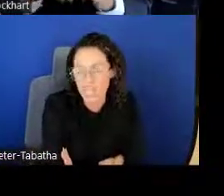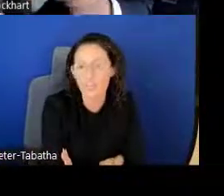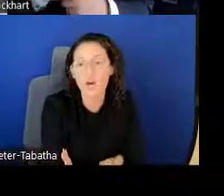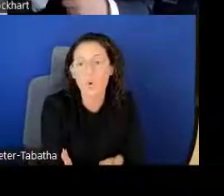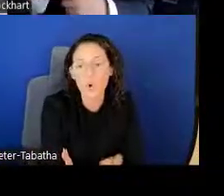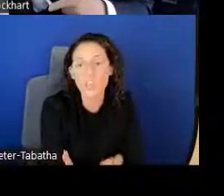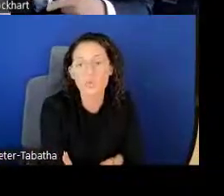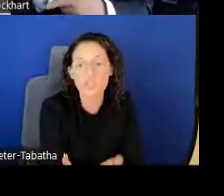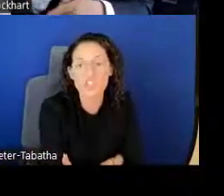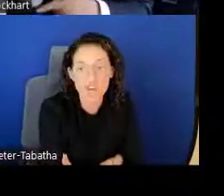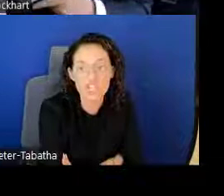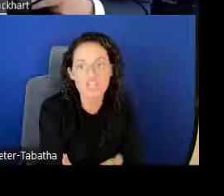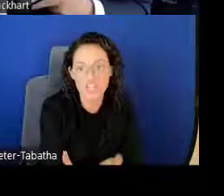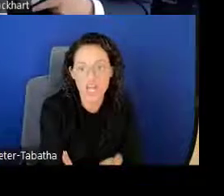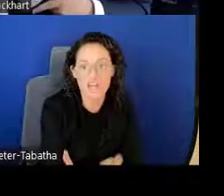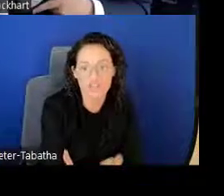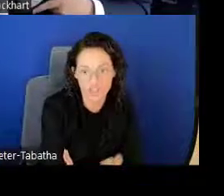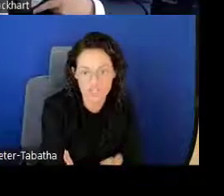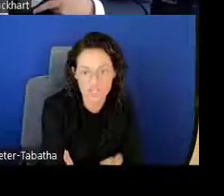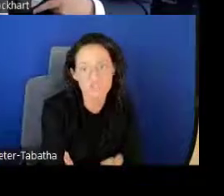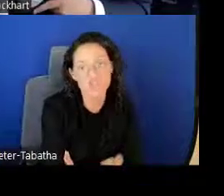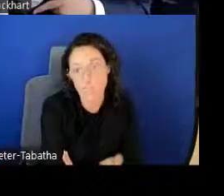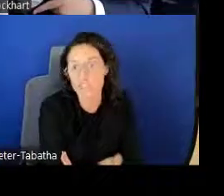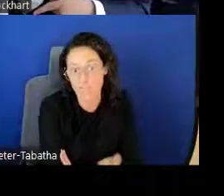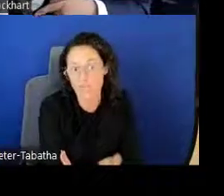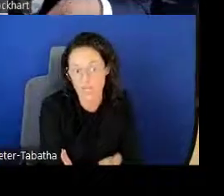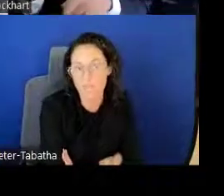and the awards will start July 1st of 2023.